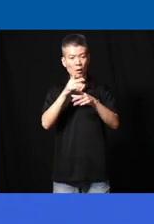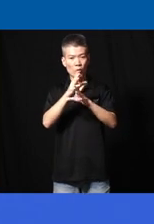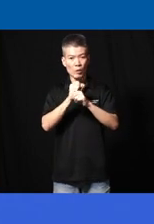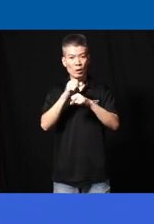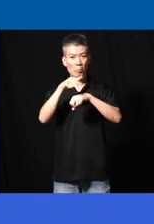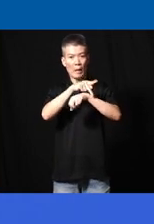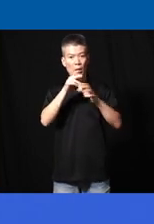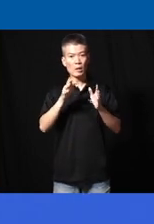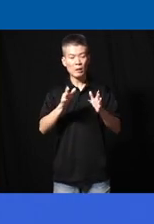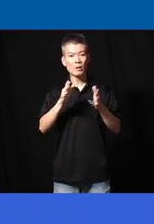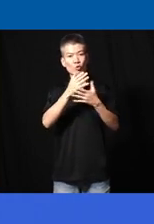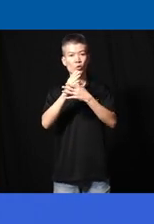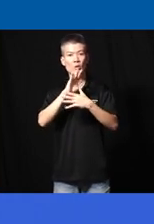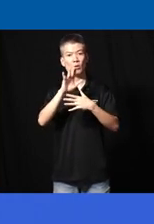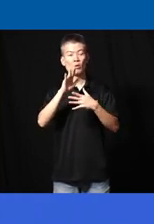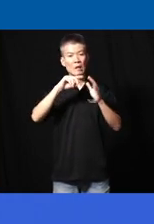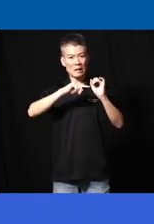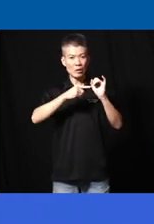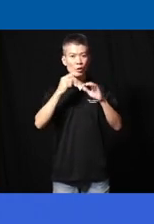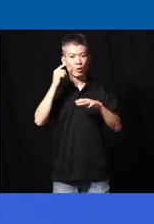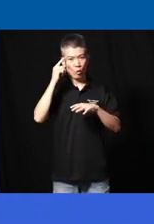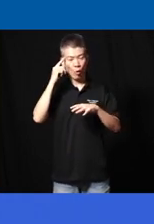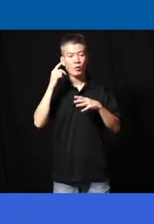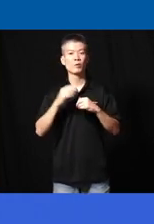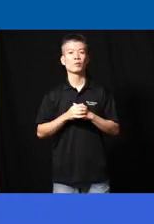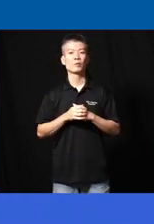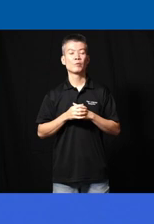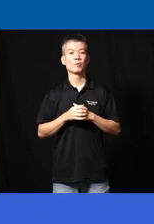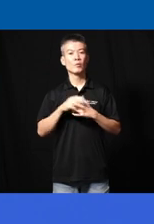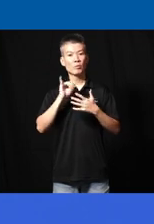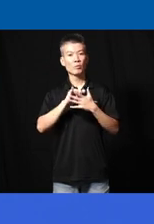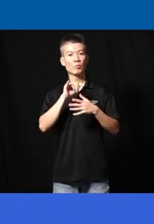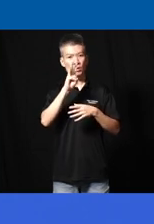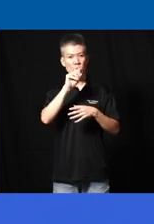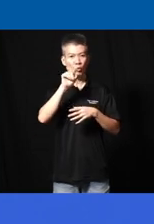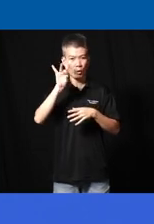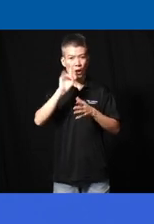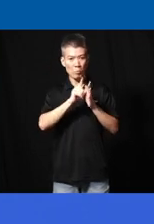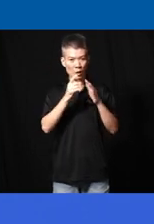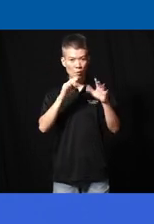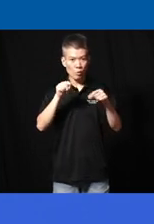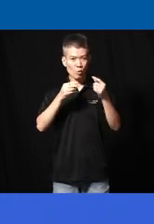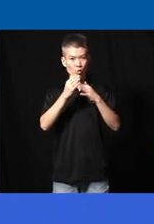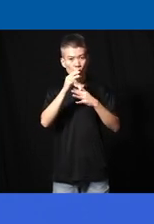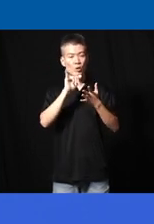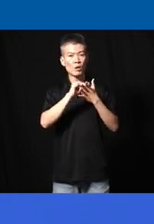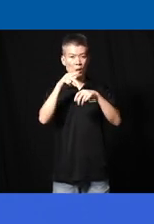panelist to share their initial thoughts uh in 6 to 8 minutes and we'll go through the the panel